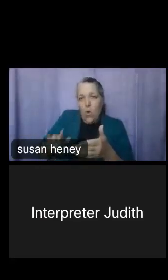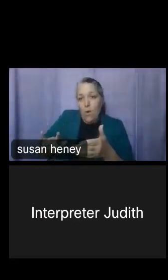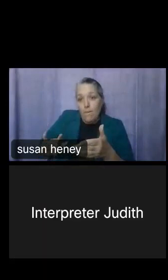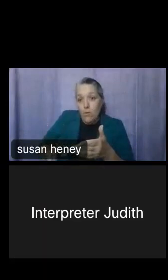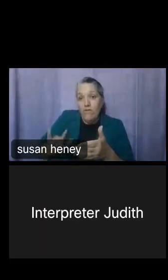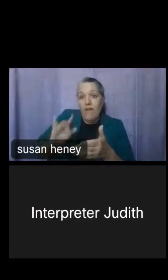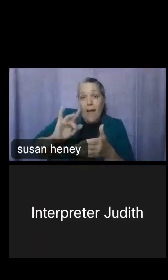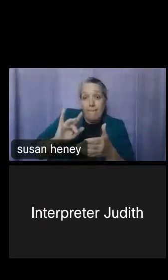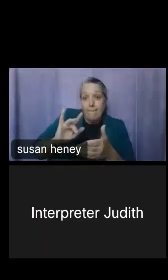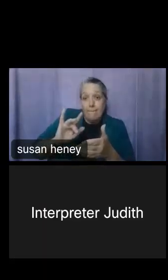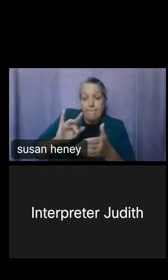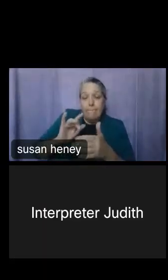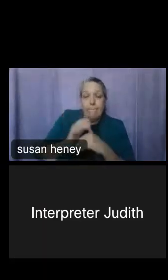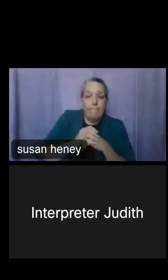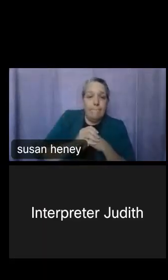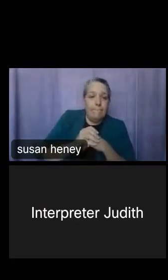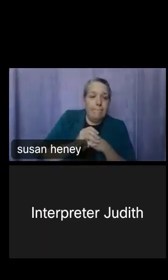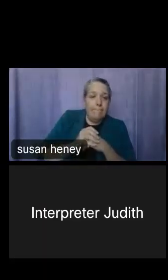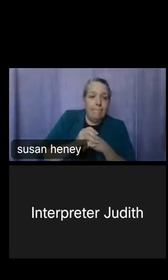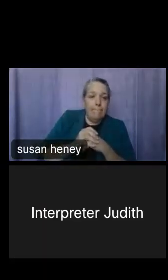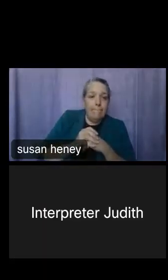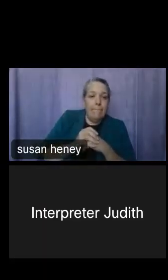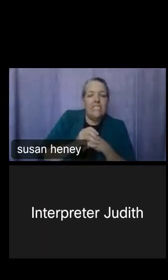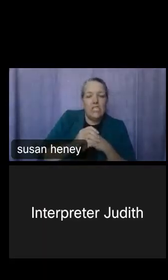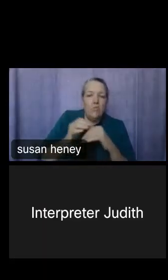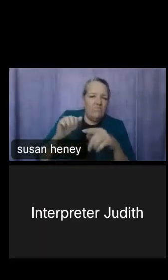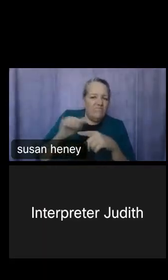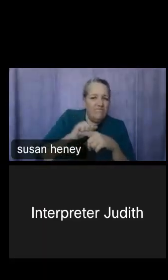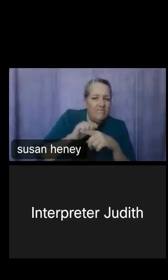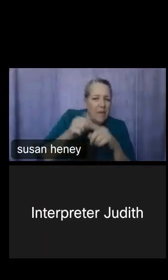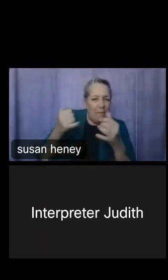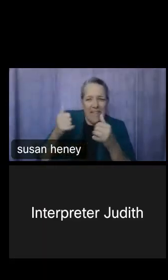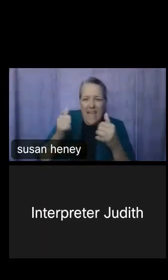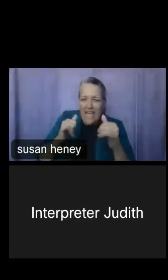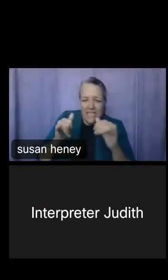and moving up, so definitely play around with that until you get what you're looking for.